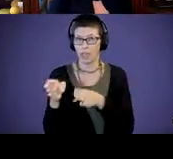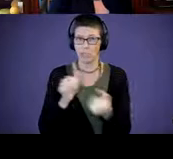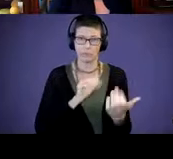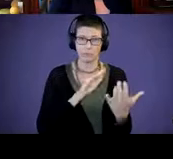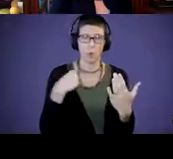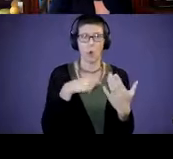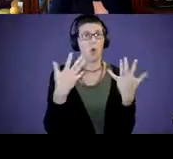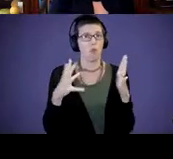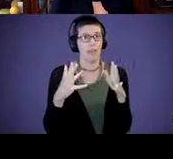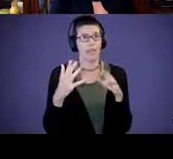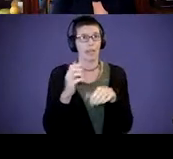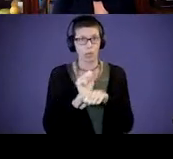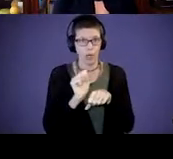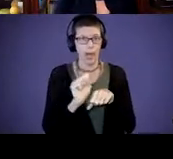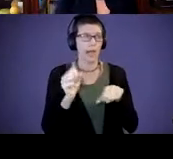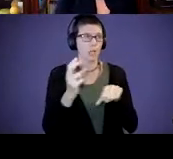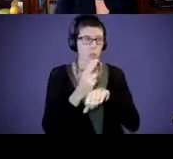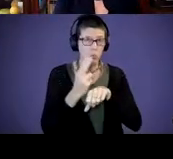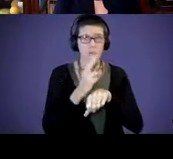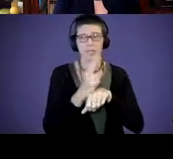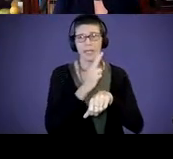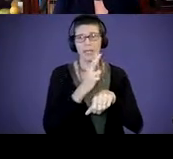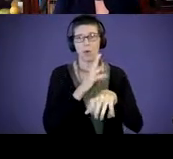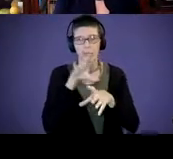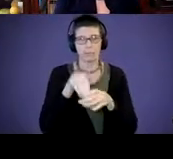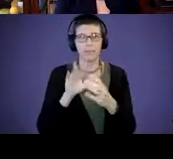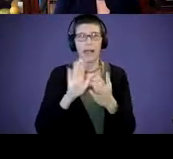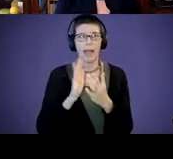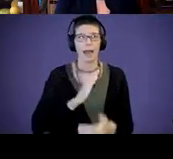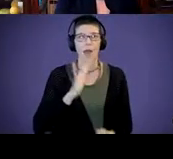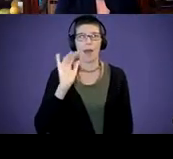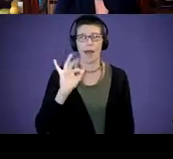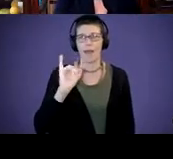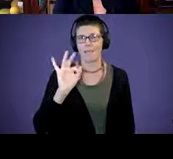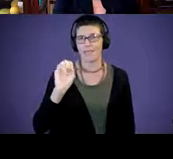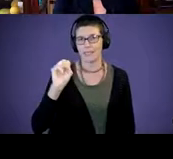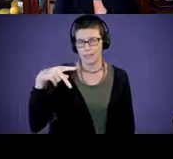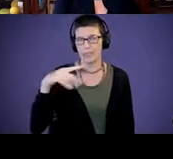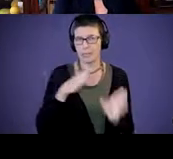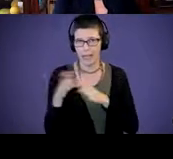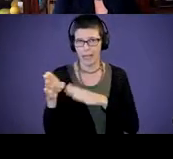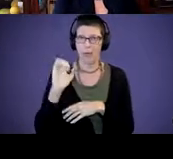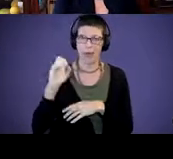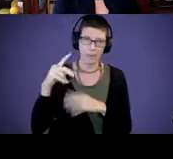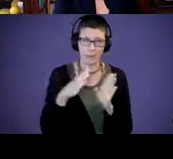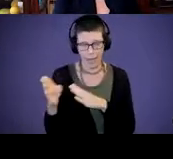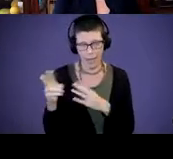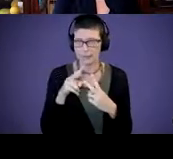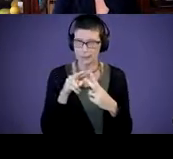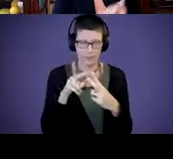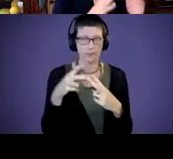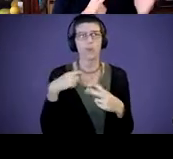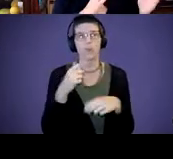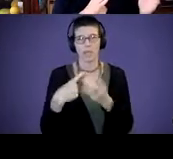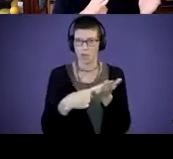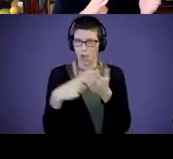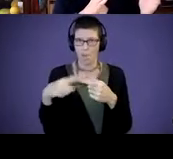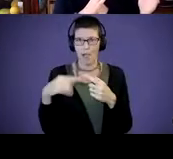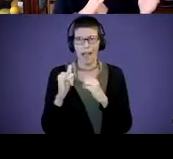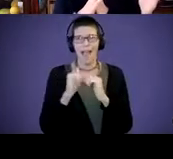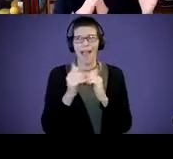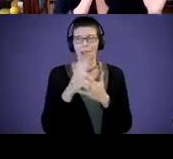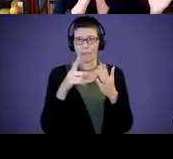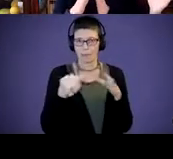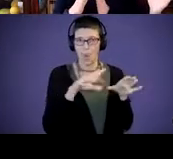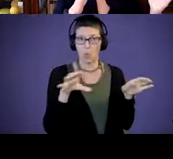working on or using or written into our IFSP plan or IEP plan, and we can talk,